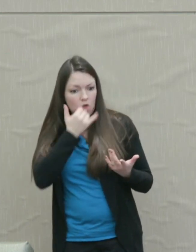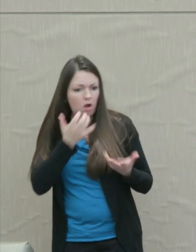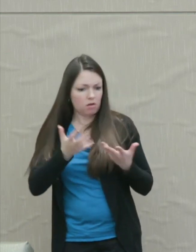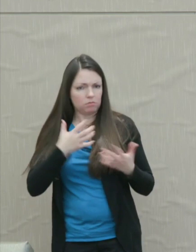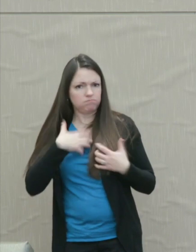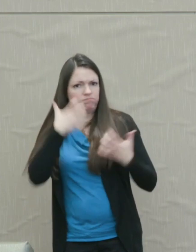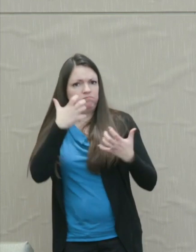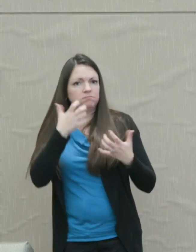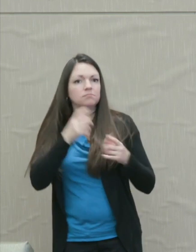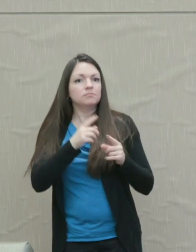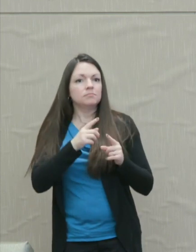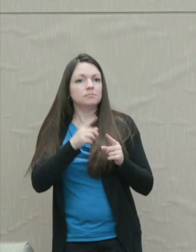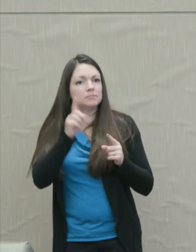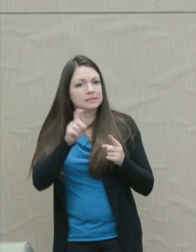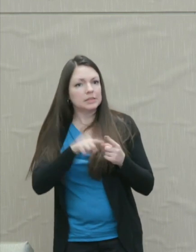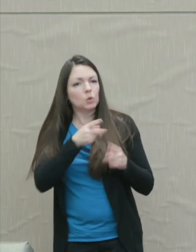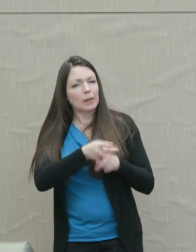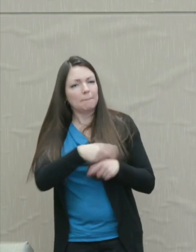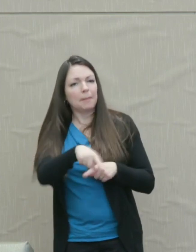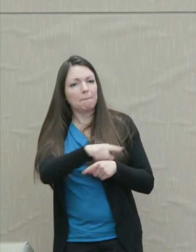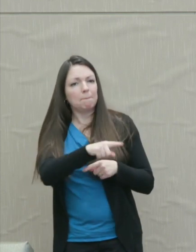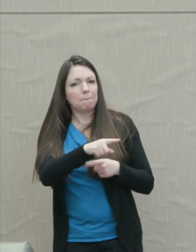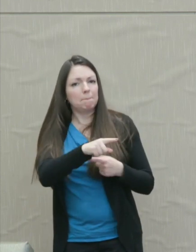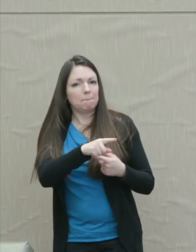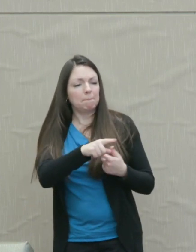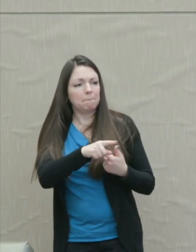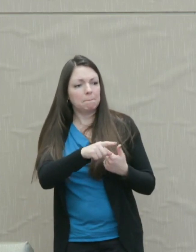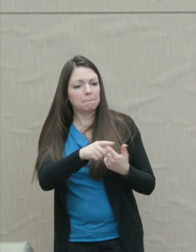But usually parents avoid retributive payback.